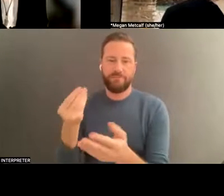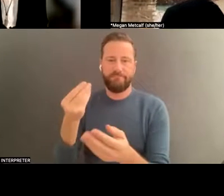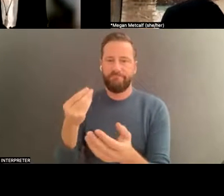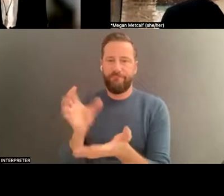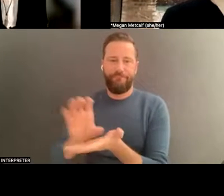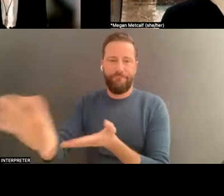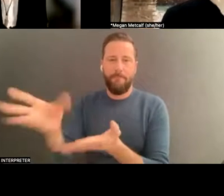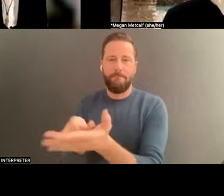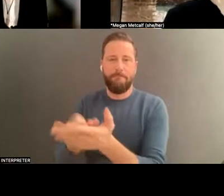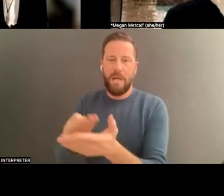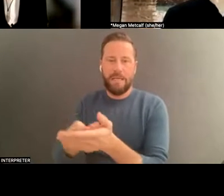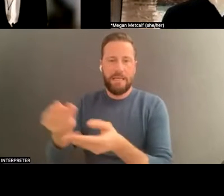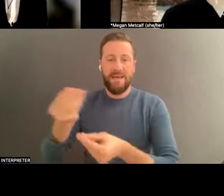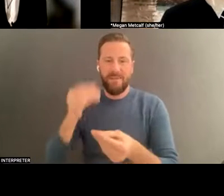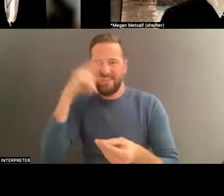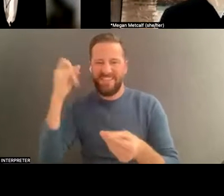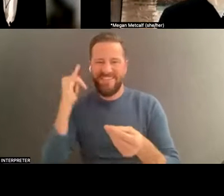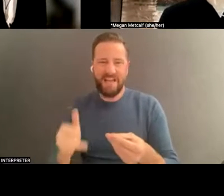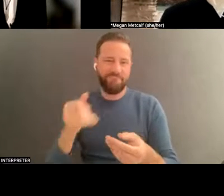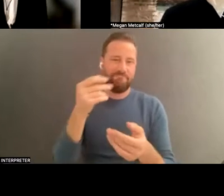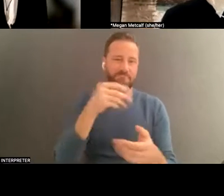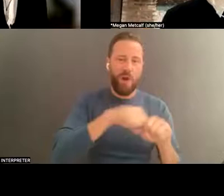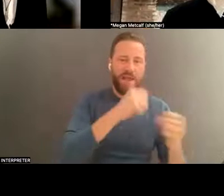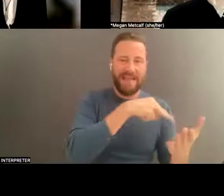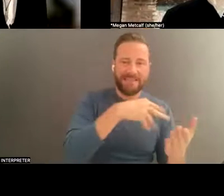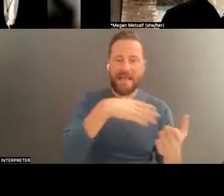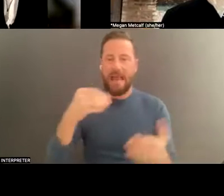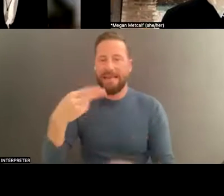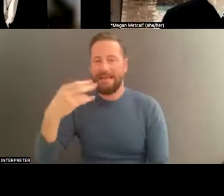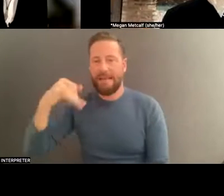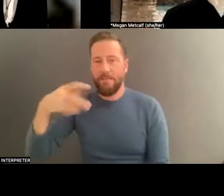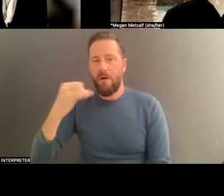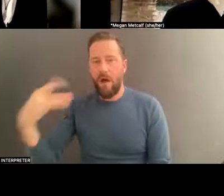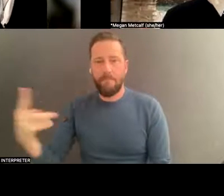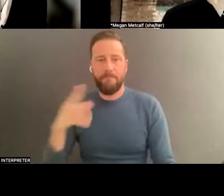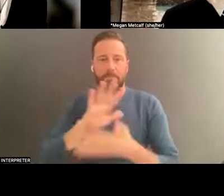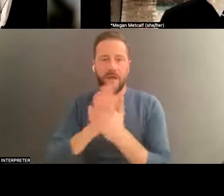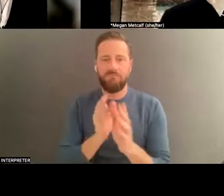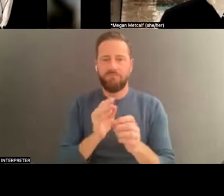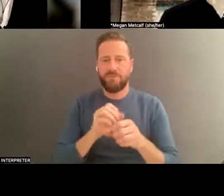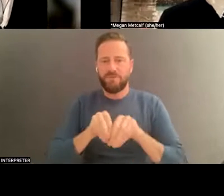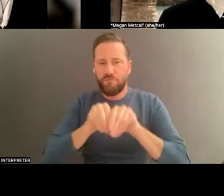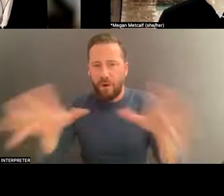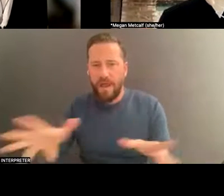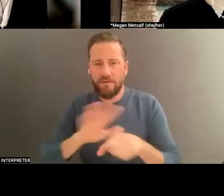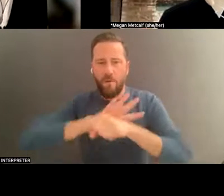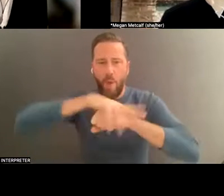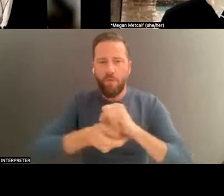, and with the invention of TikTok and Instagram videos